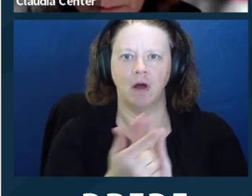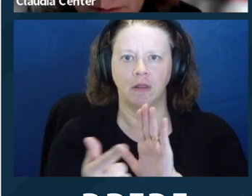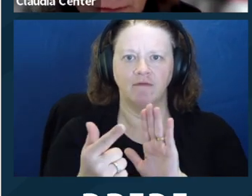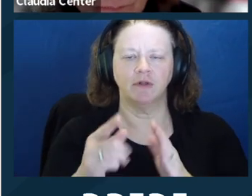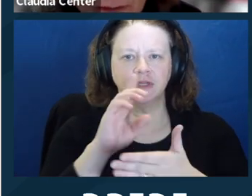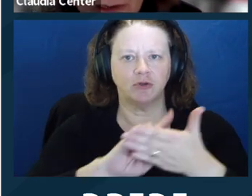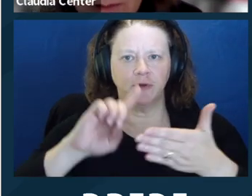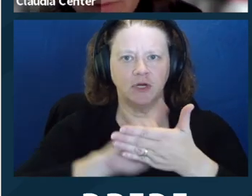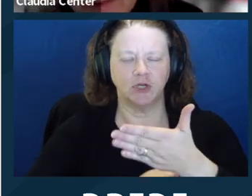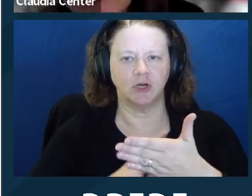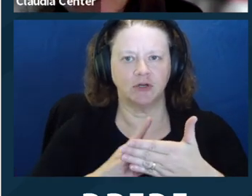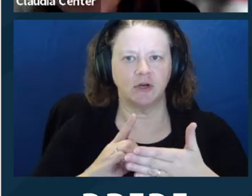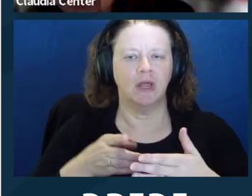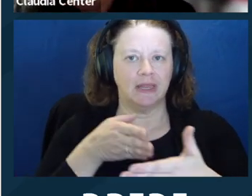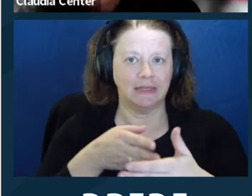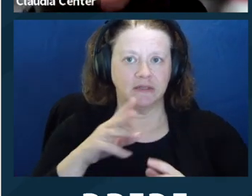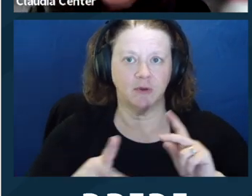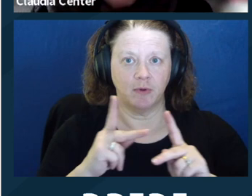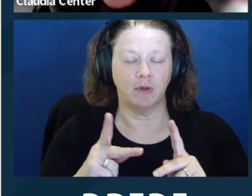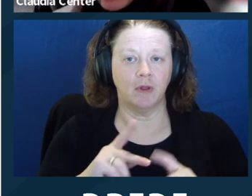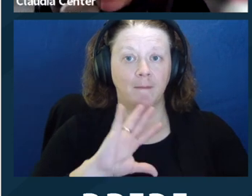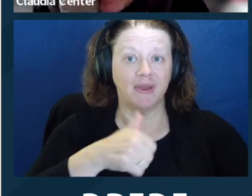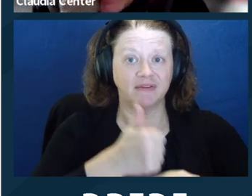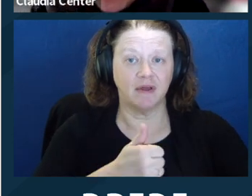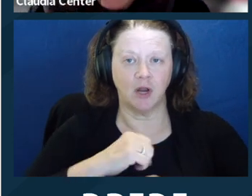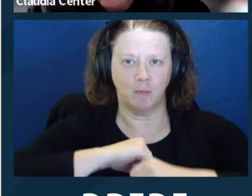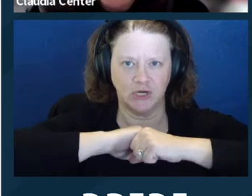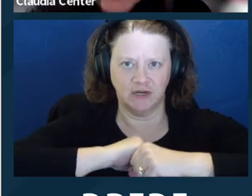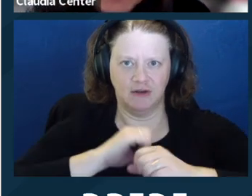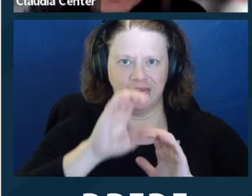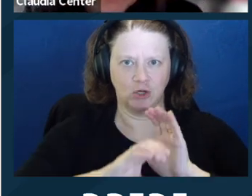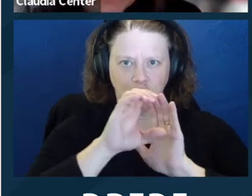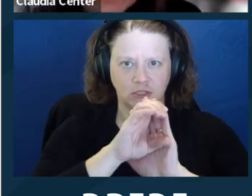So that doesn't mean you have to represent someone just because they have a disability.